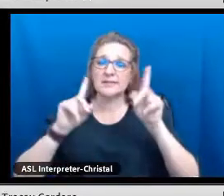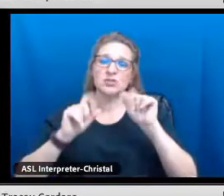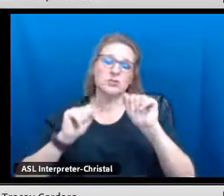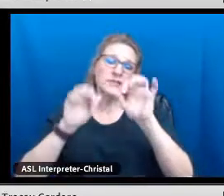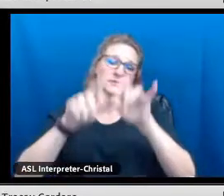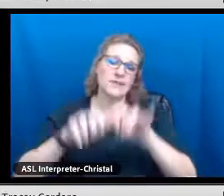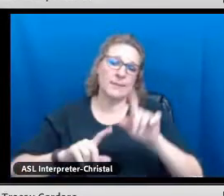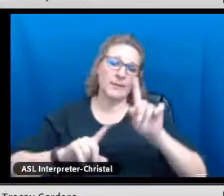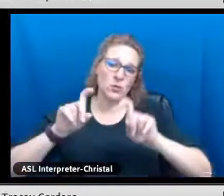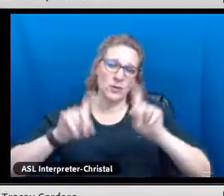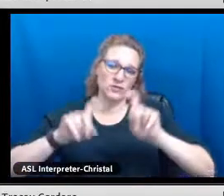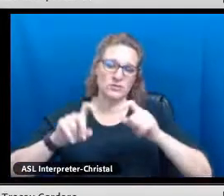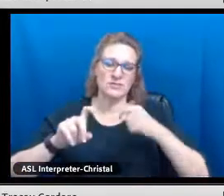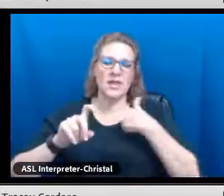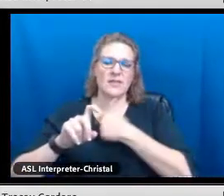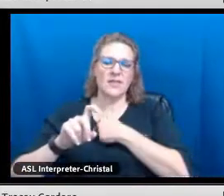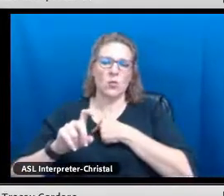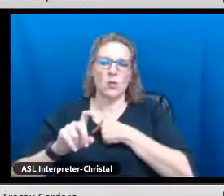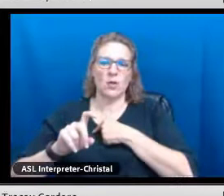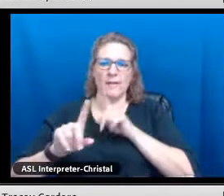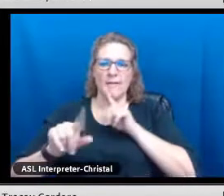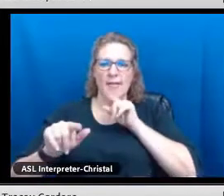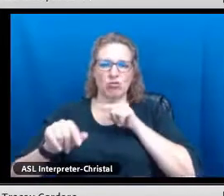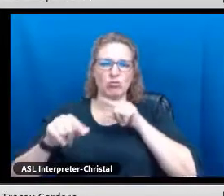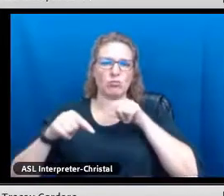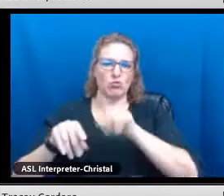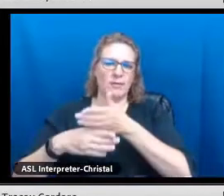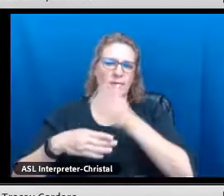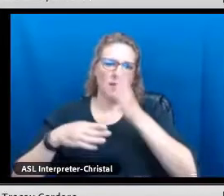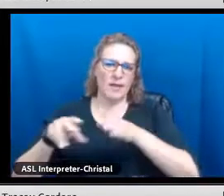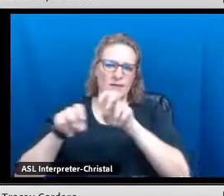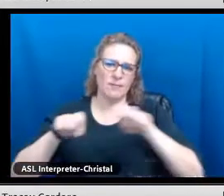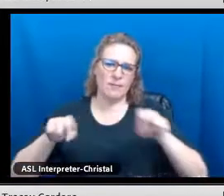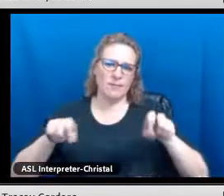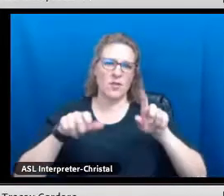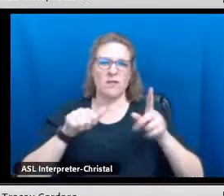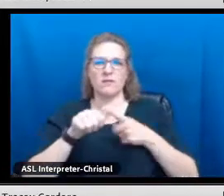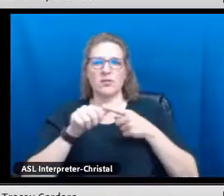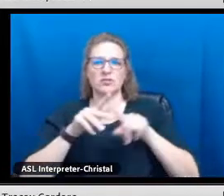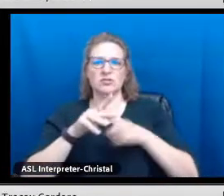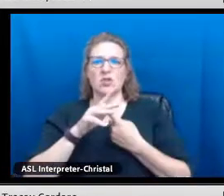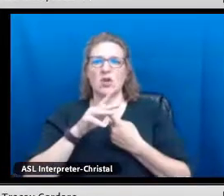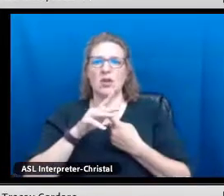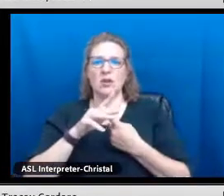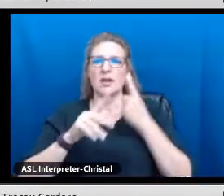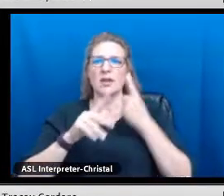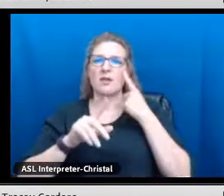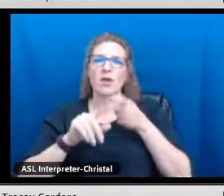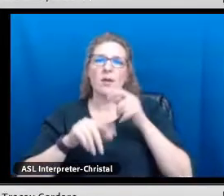As you're all listening, you can type in questions in the chat and then we'll circle back to them at the end of the panel.